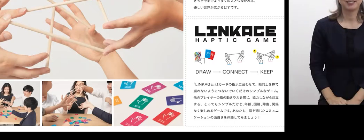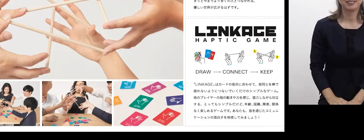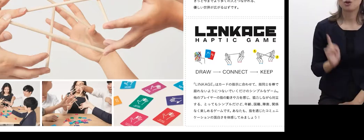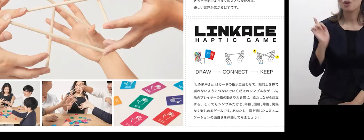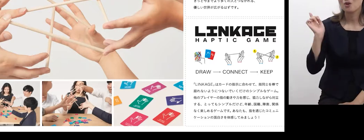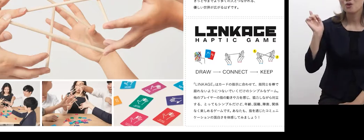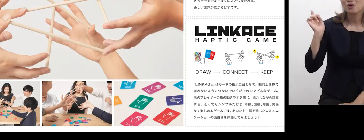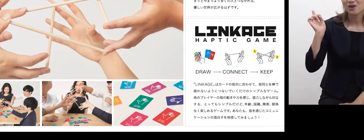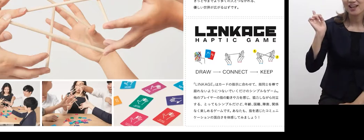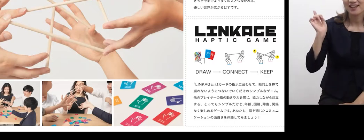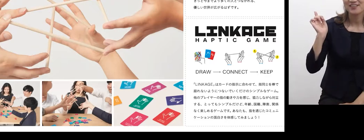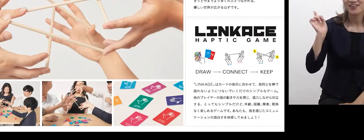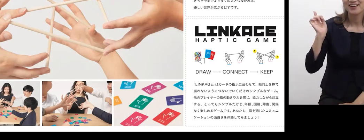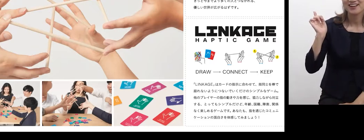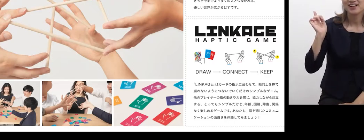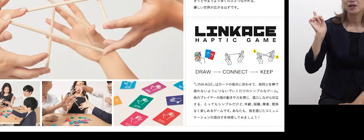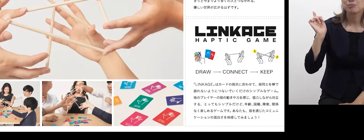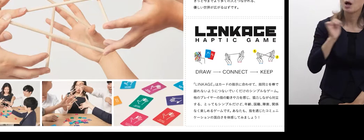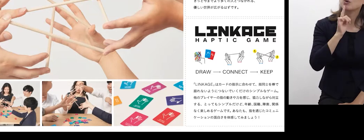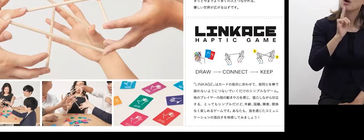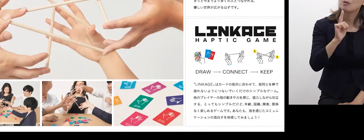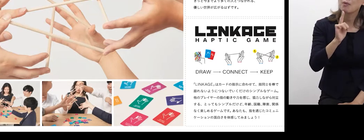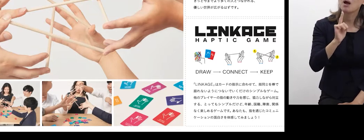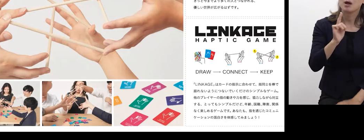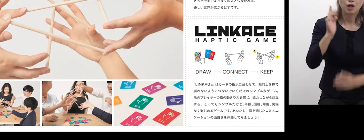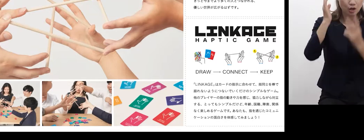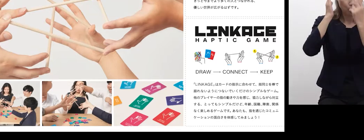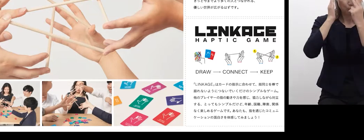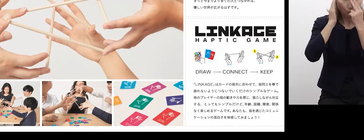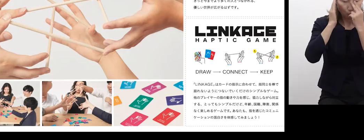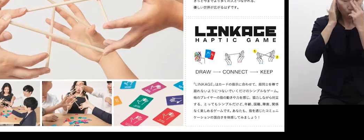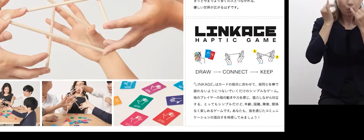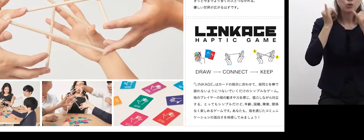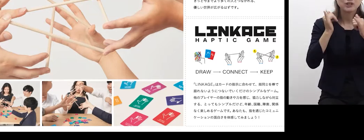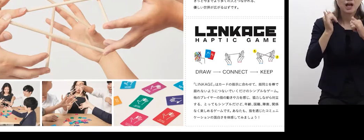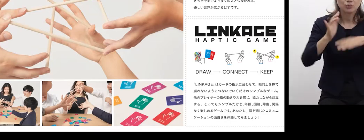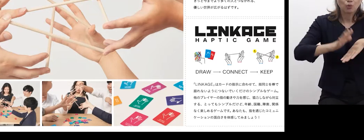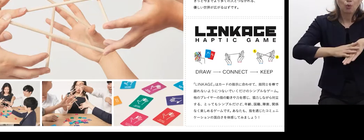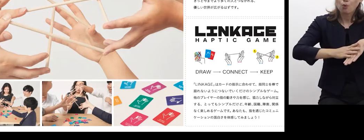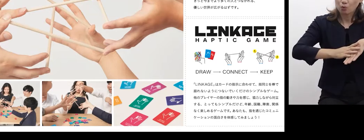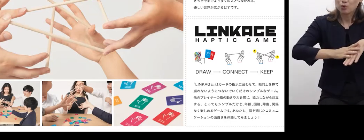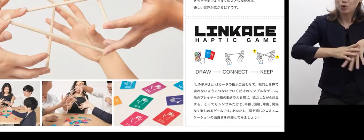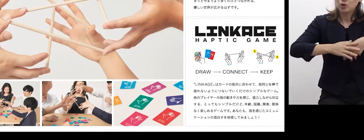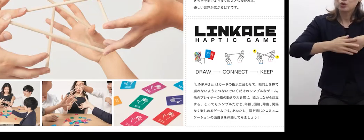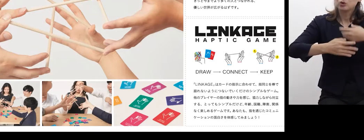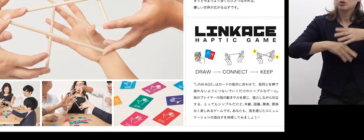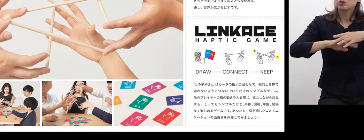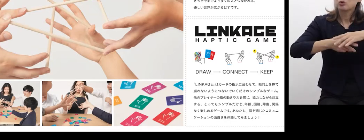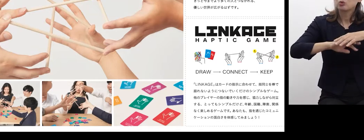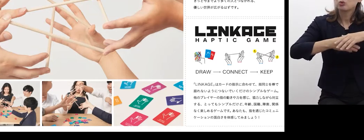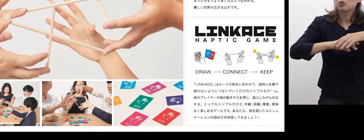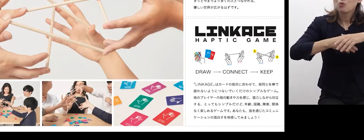For communication with deaf or visually impaired people,